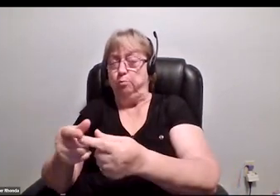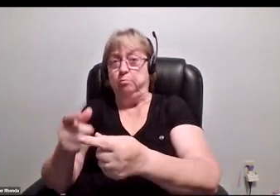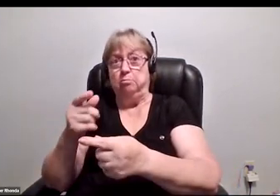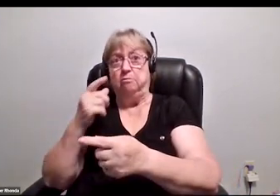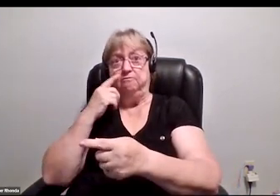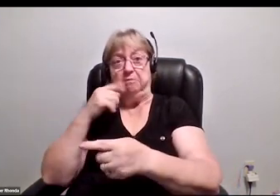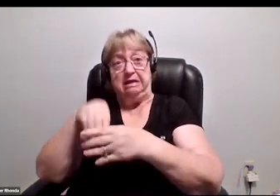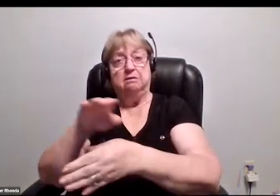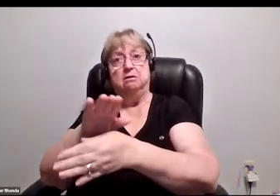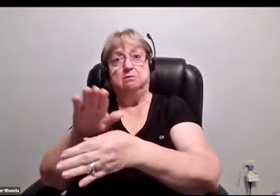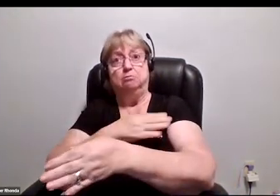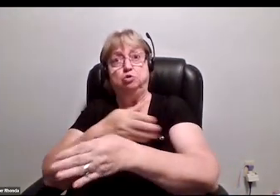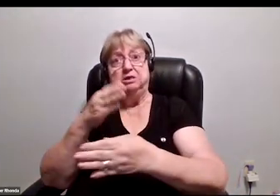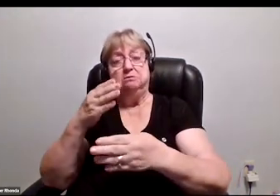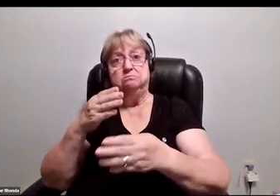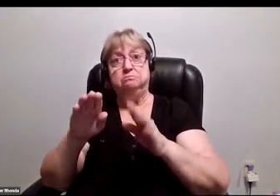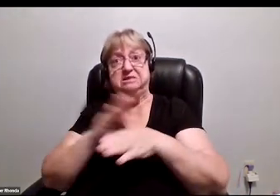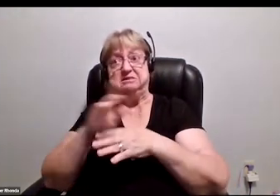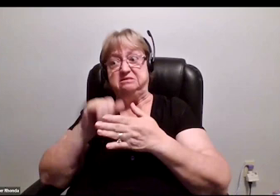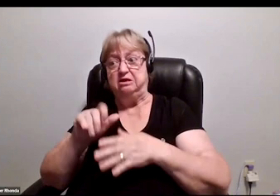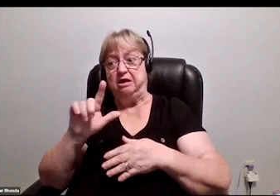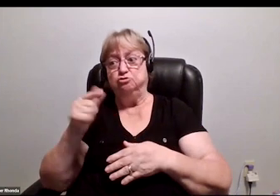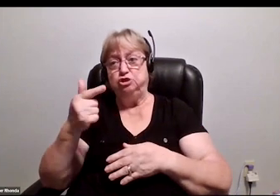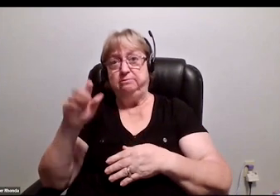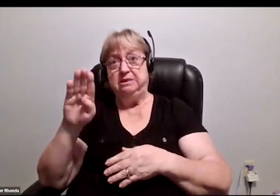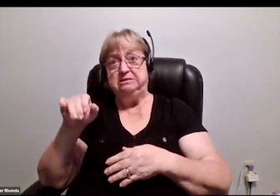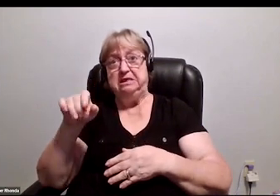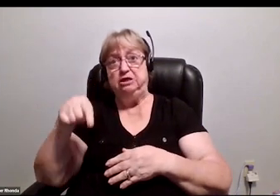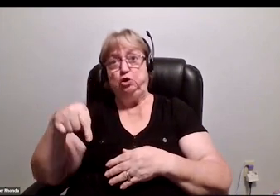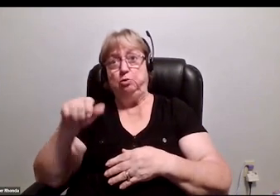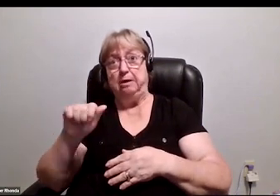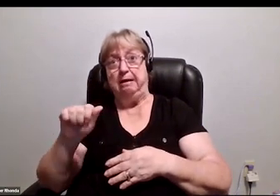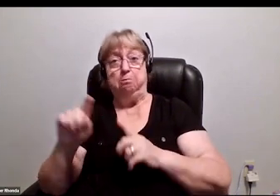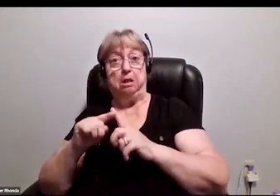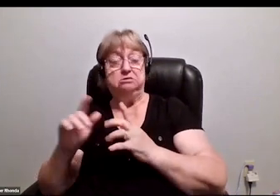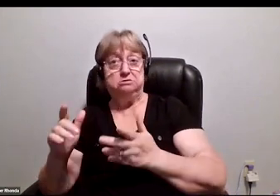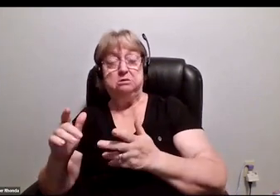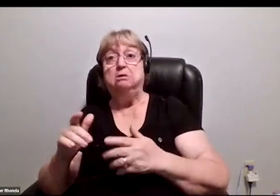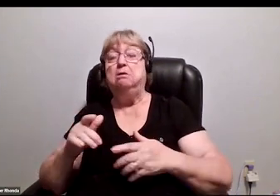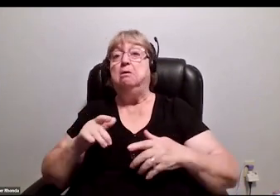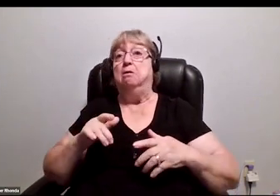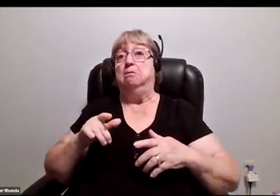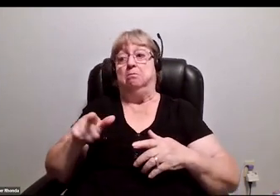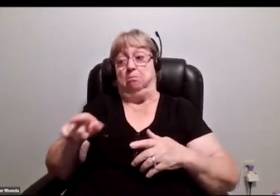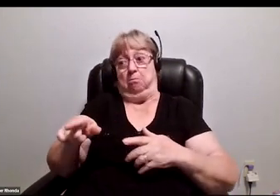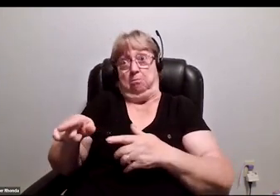that are LGBTQIA+, right? What they're doing and why they're really infiltrating